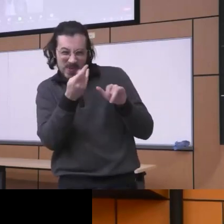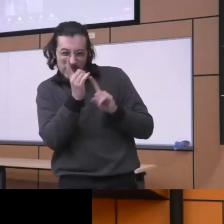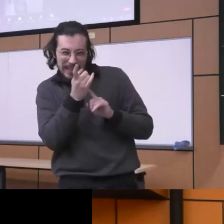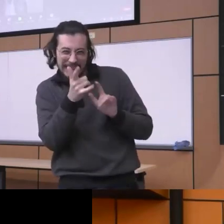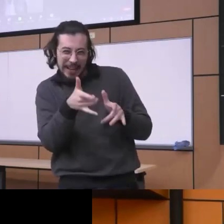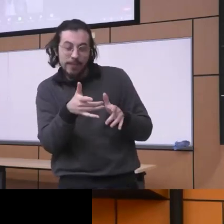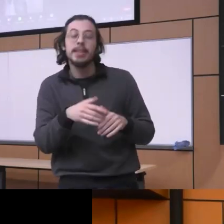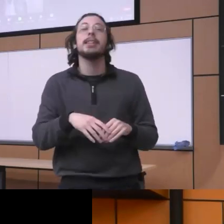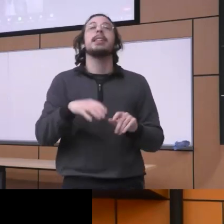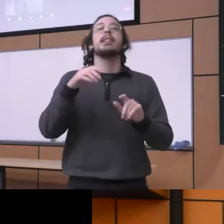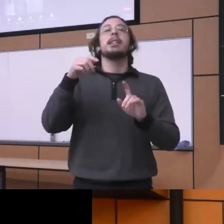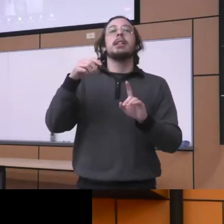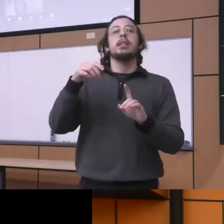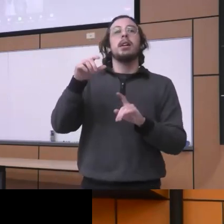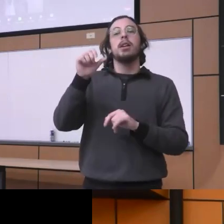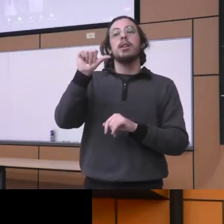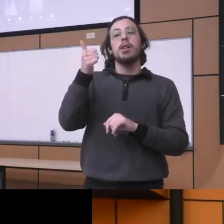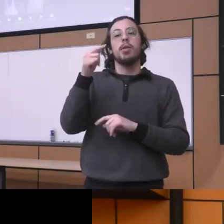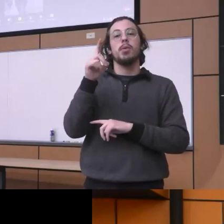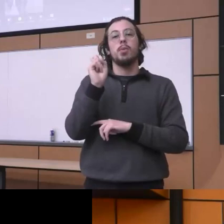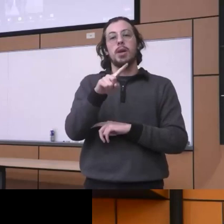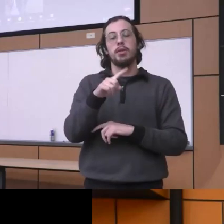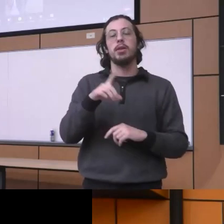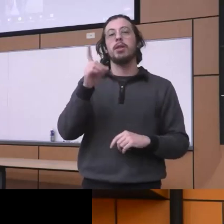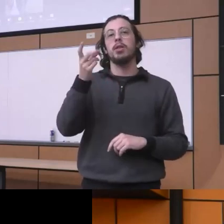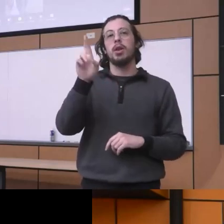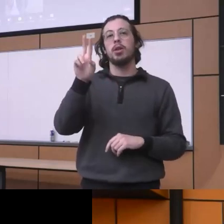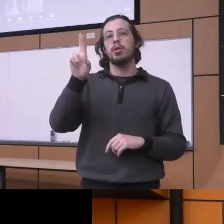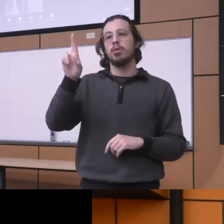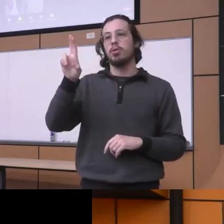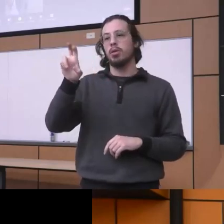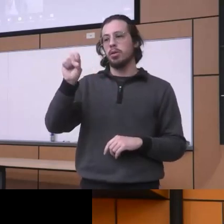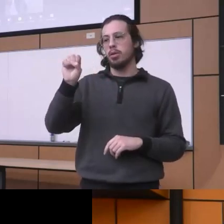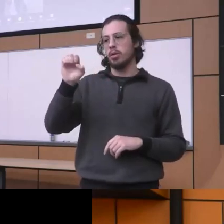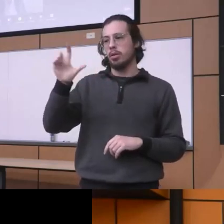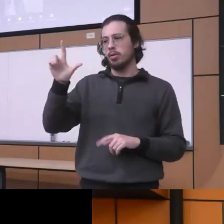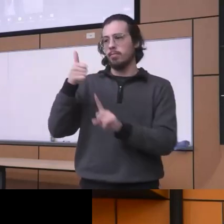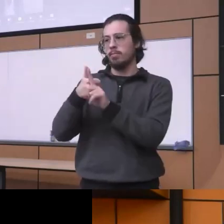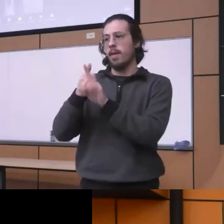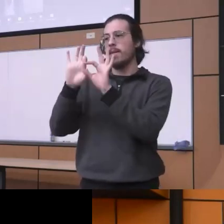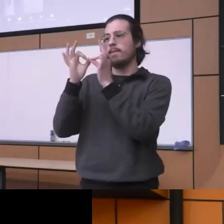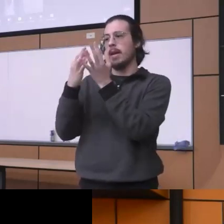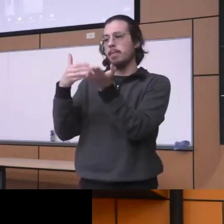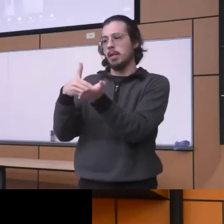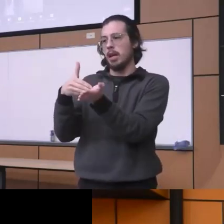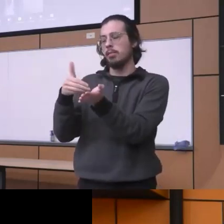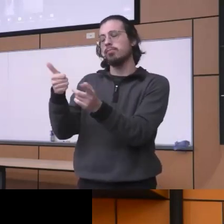question from Dr Holly Russell uh Dr Russell is a family physician and she's the uh opioid Steward